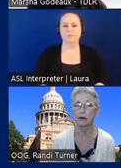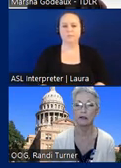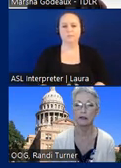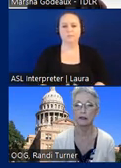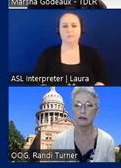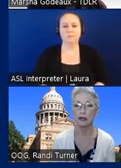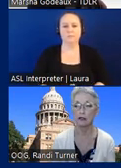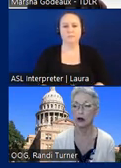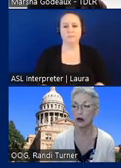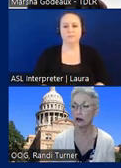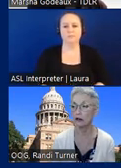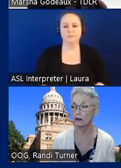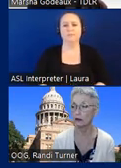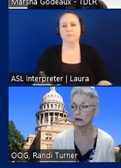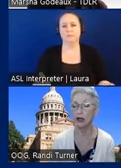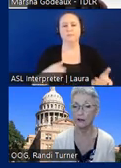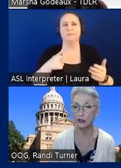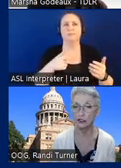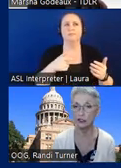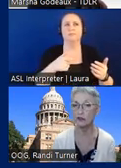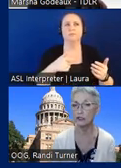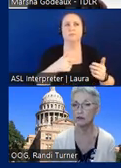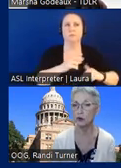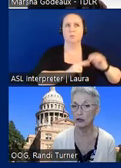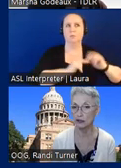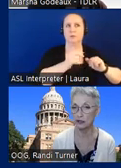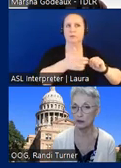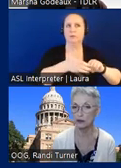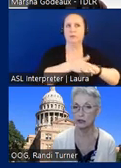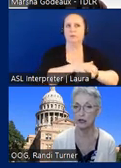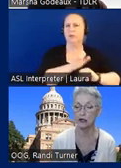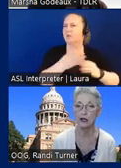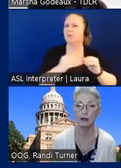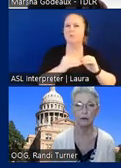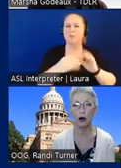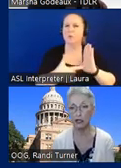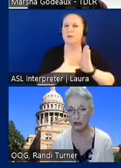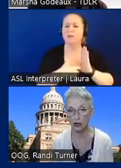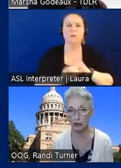places that are covered, could you give us some more examples? Like the parking lot,